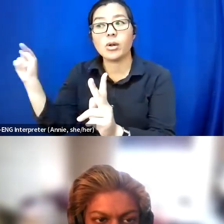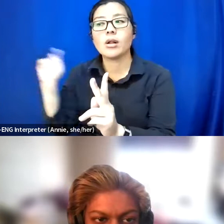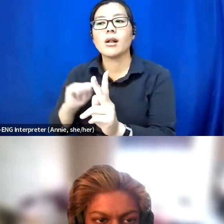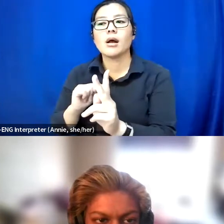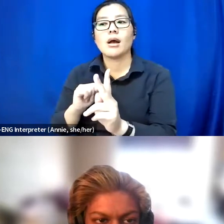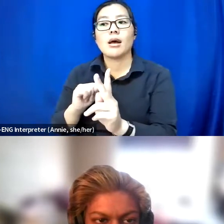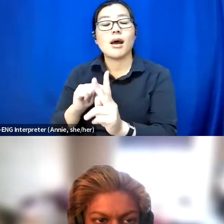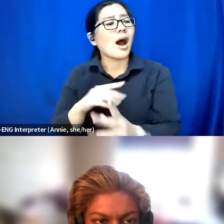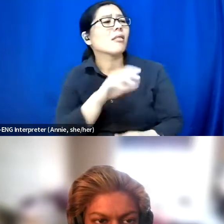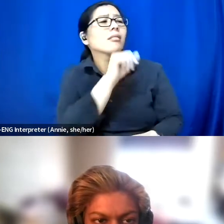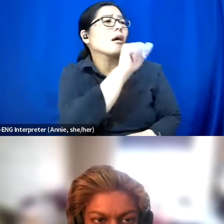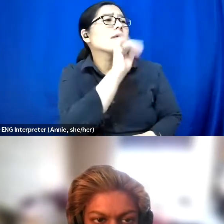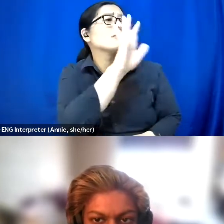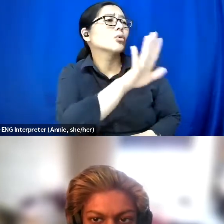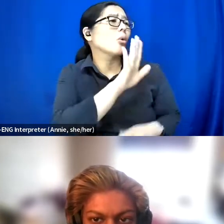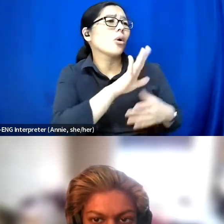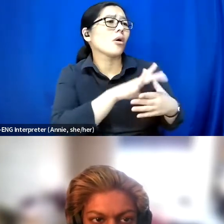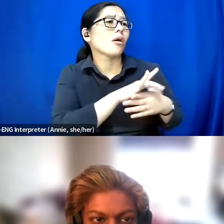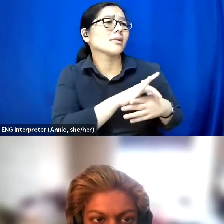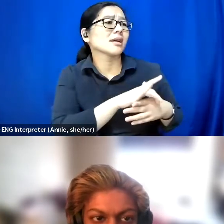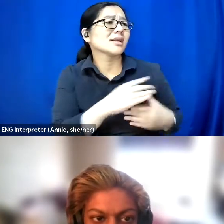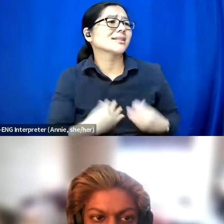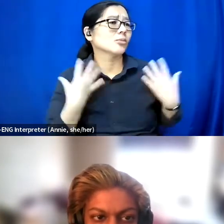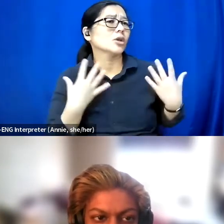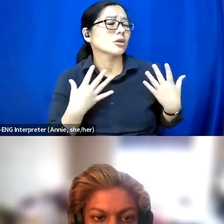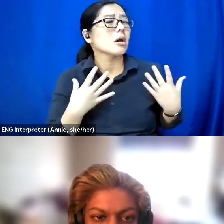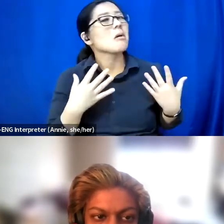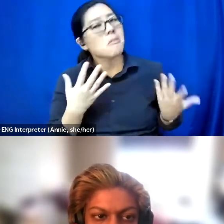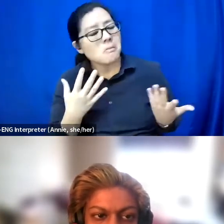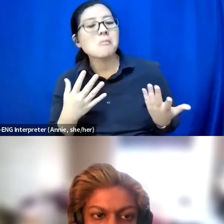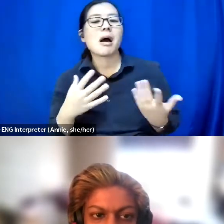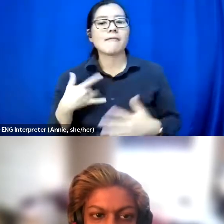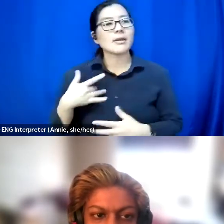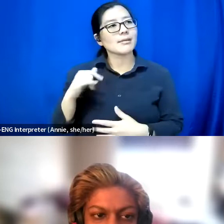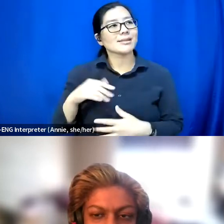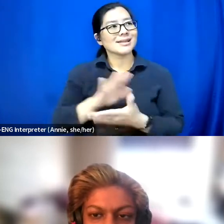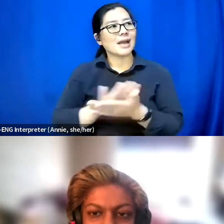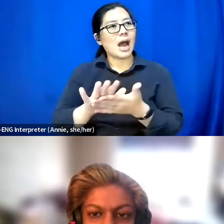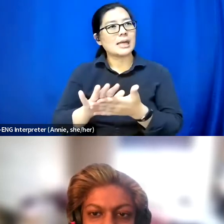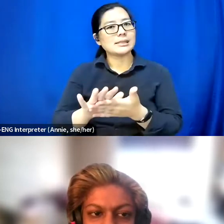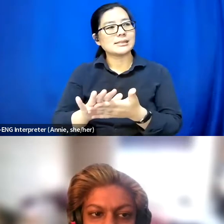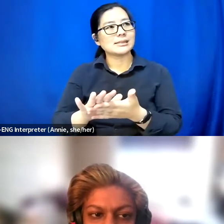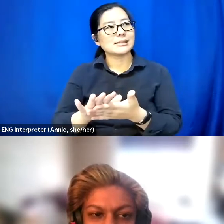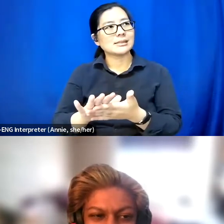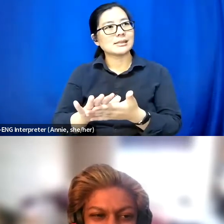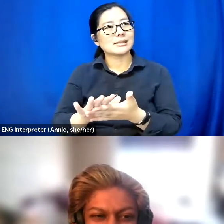And in that setting, it's coming from a really nice and kind place. But for me that word, it just makes me as I sit back in my it's